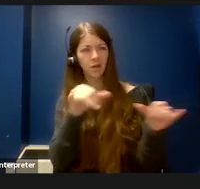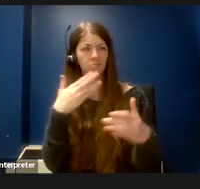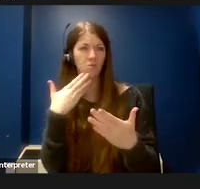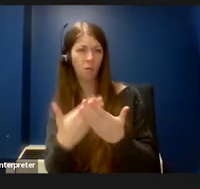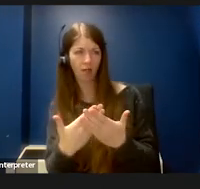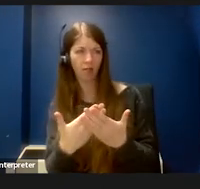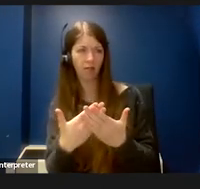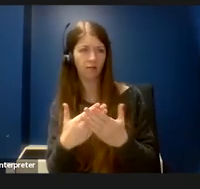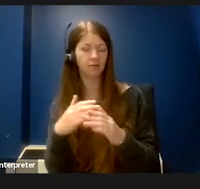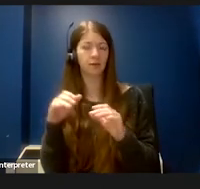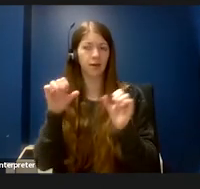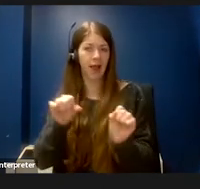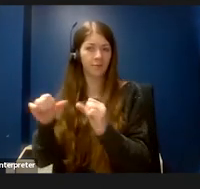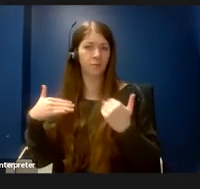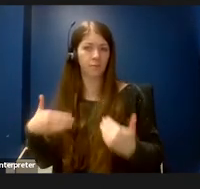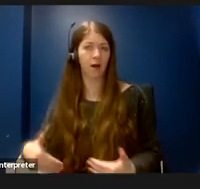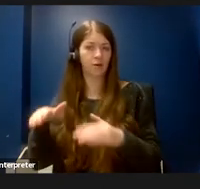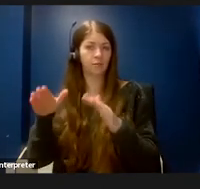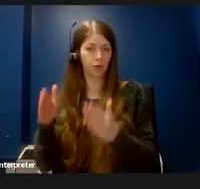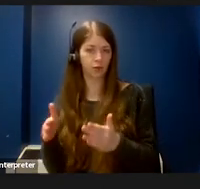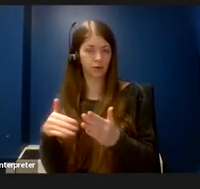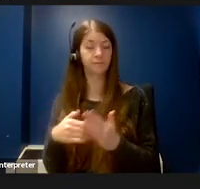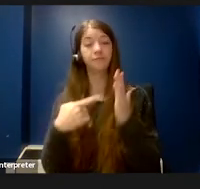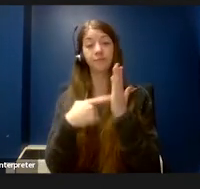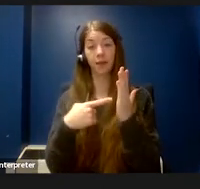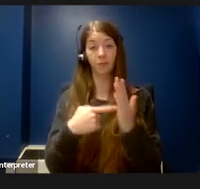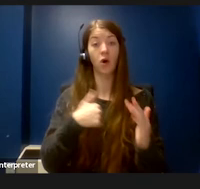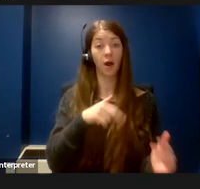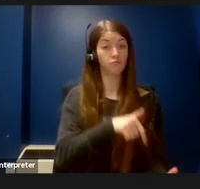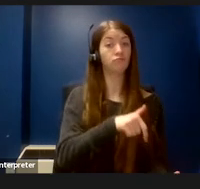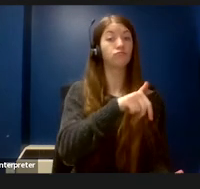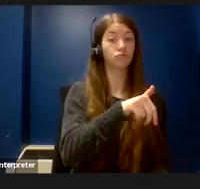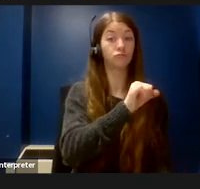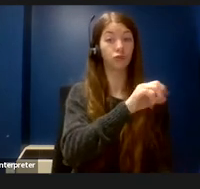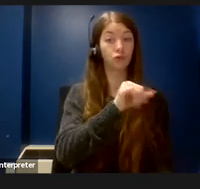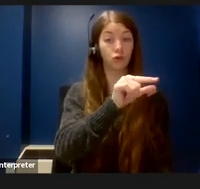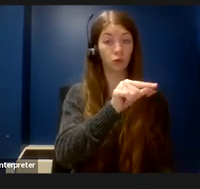For example, when I step up on a stool it's common for people to tell me to be careful.